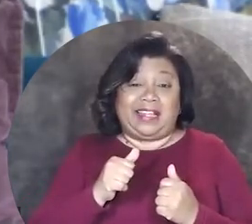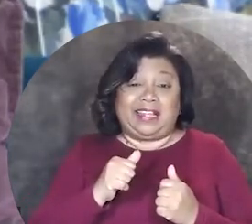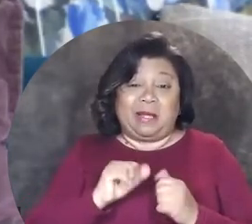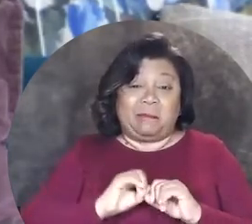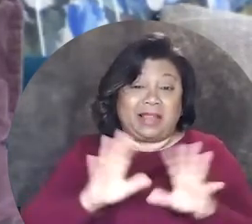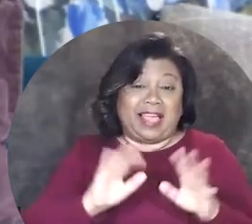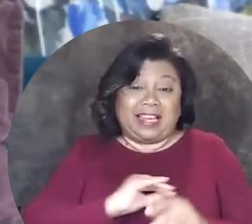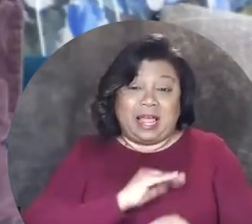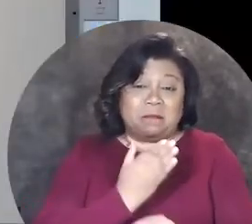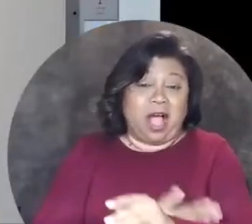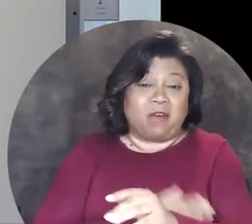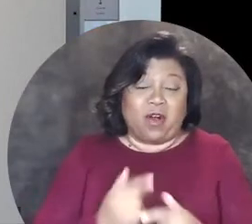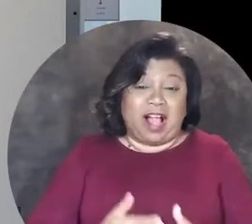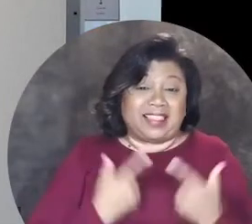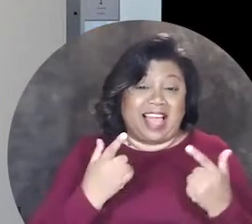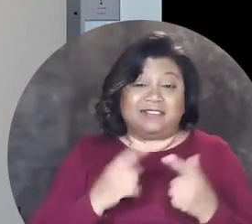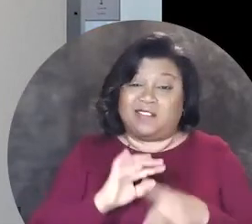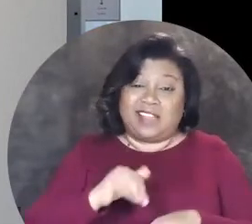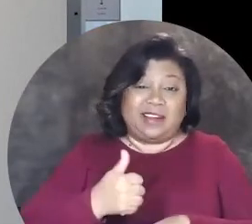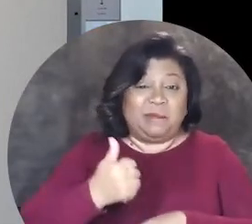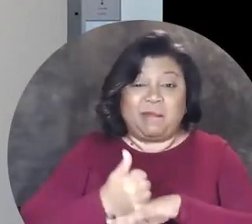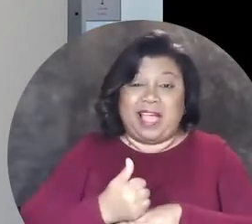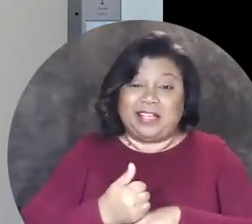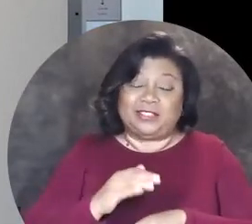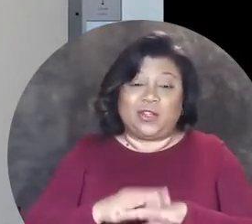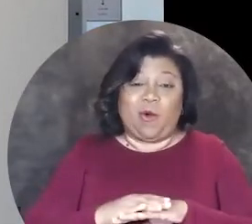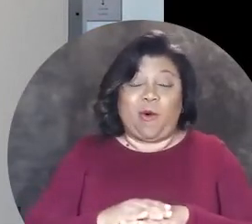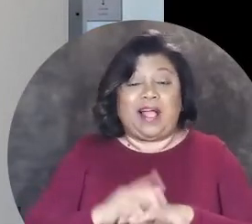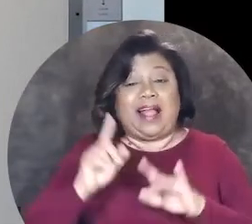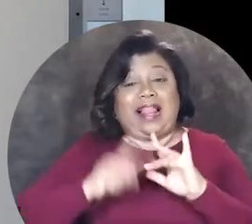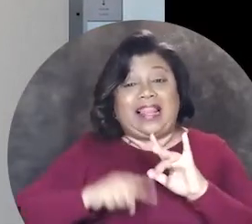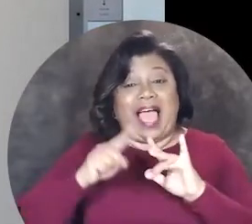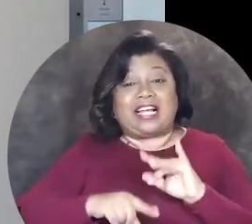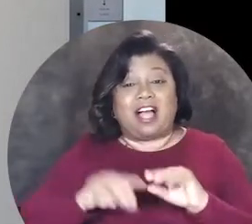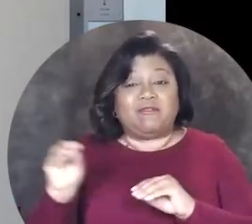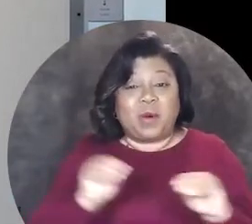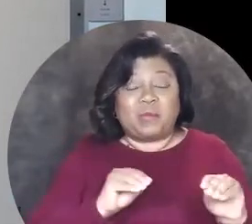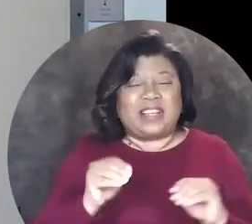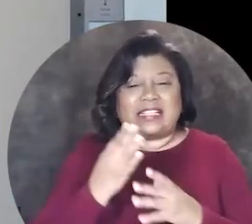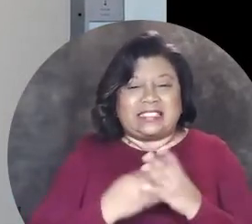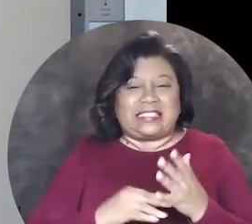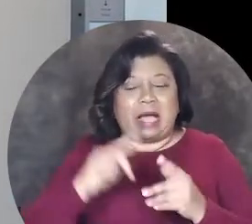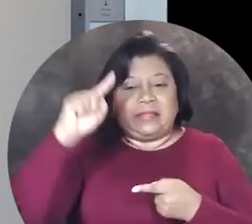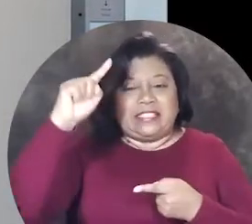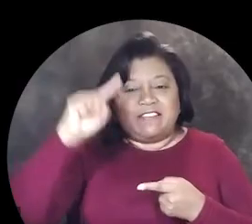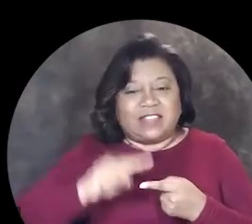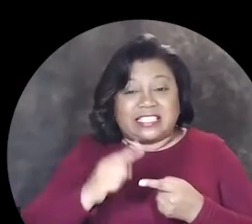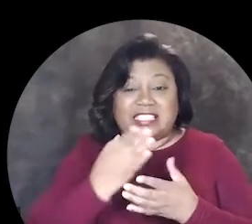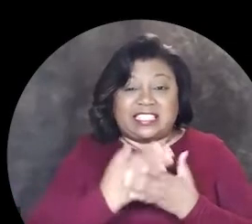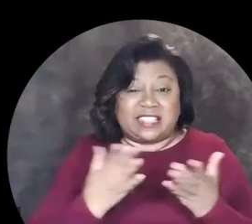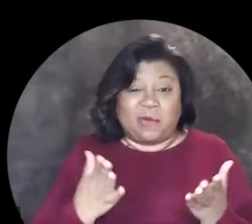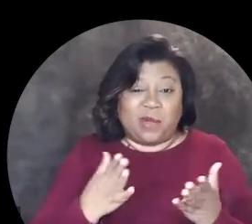and powerful our lives are and they're not based on lack of ability or some deficiency somewhere